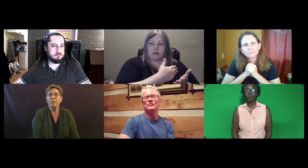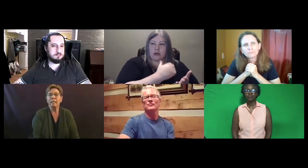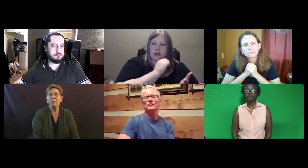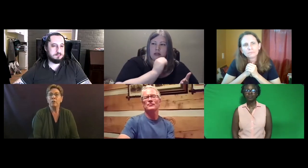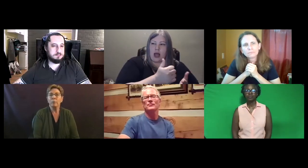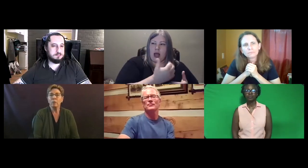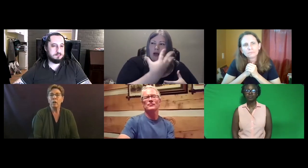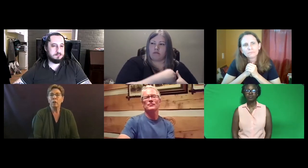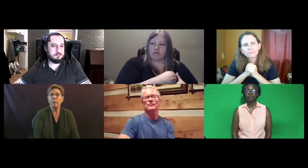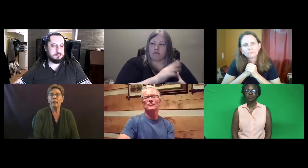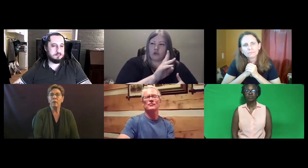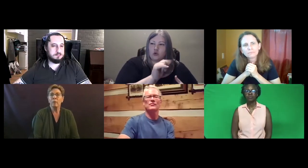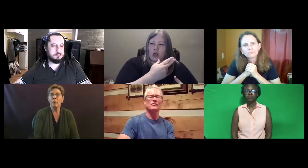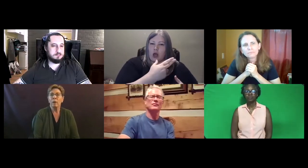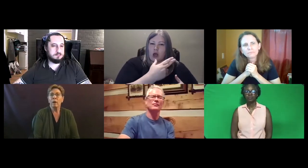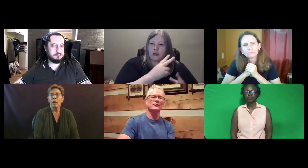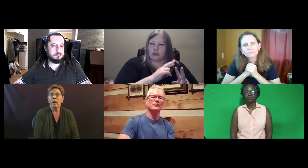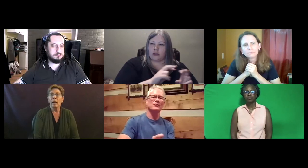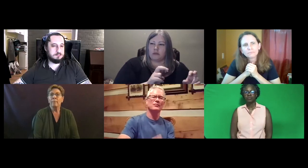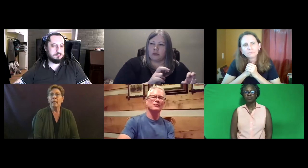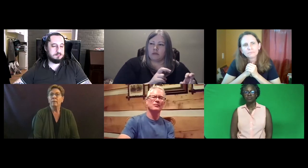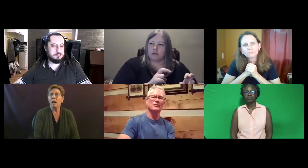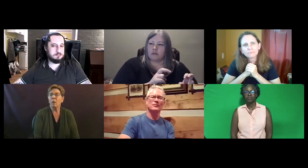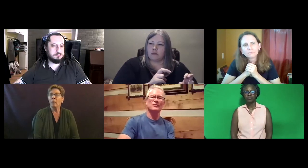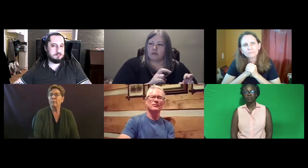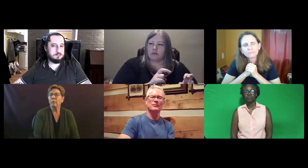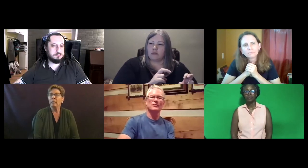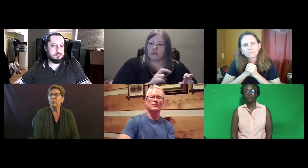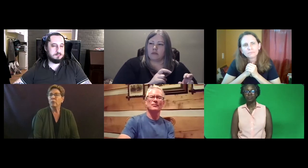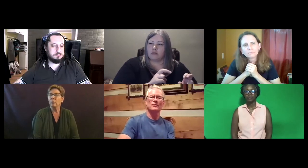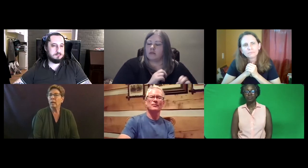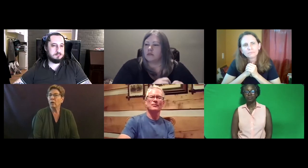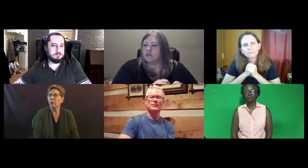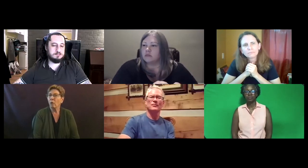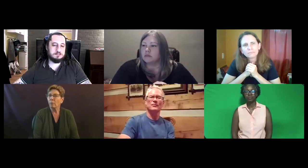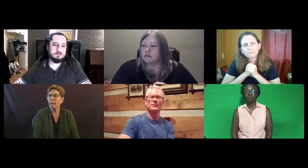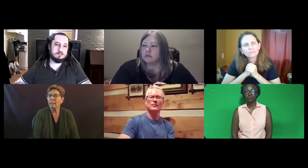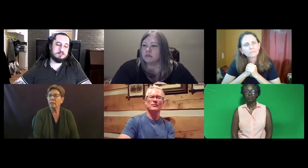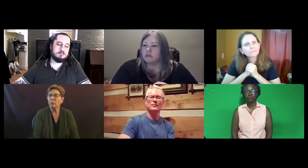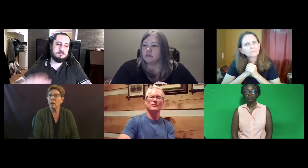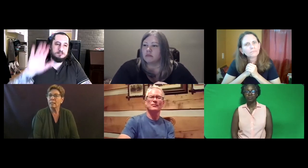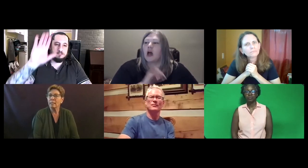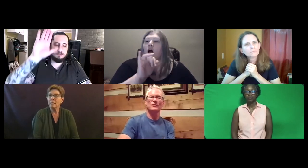interpreters in Colorado? And not going to be willing to incorporate the Utah assessment?